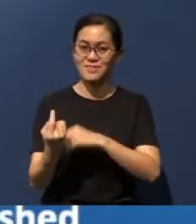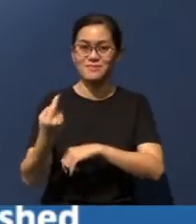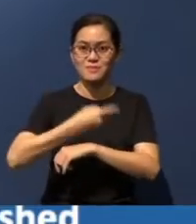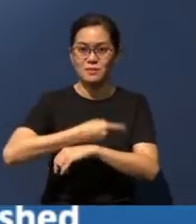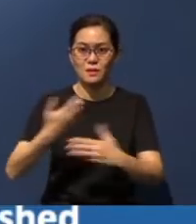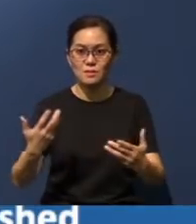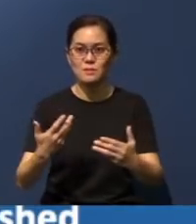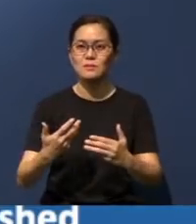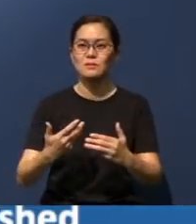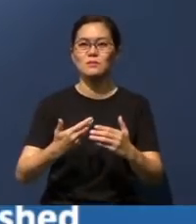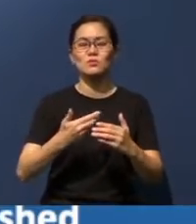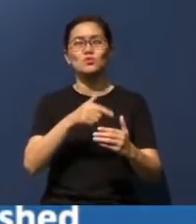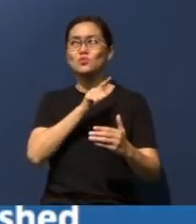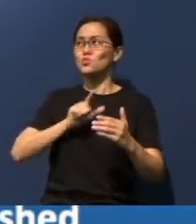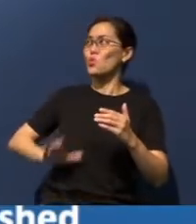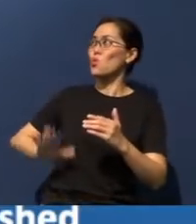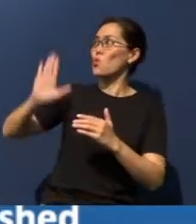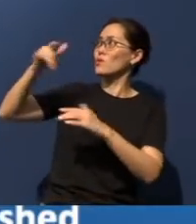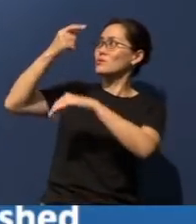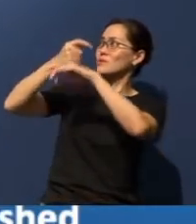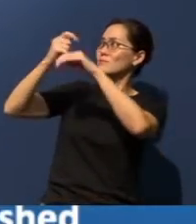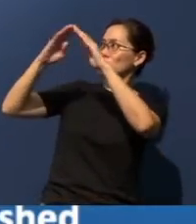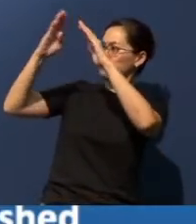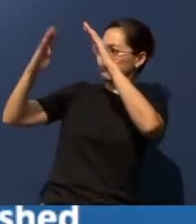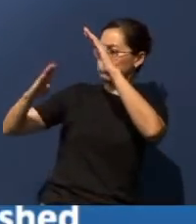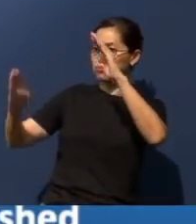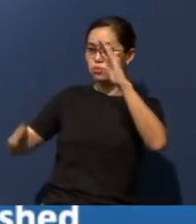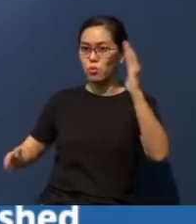the mountain of the Lord's temple will be established